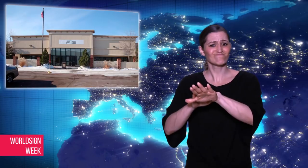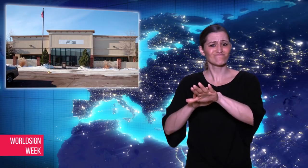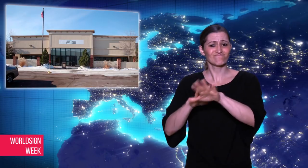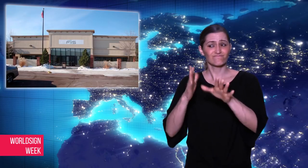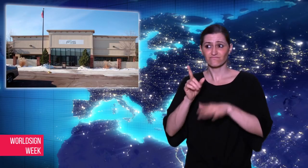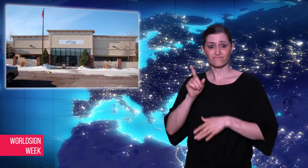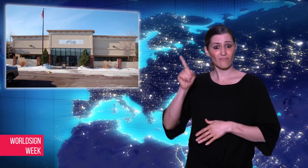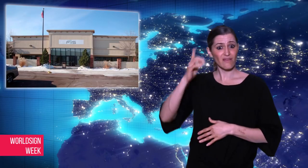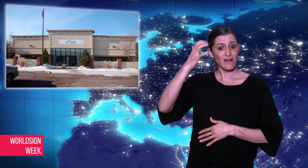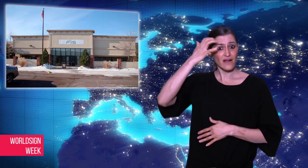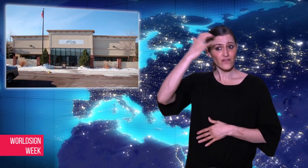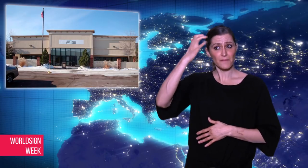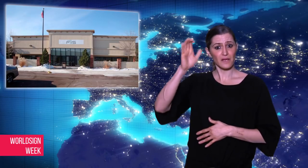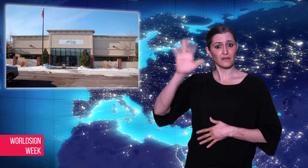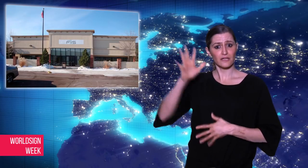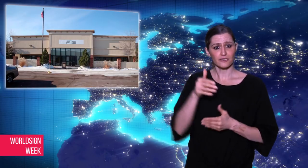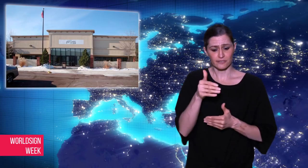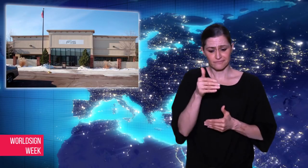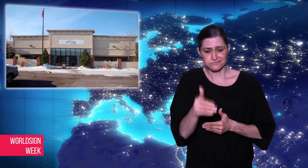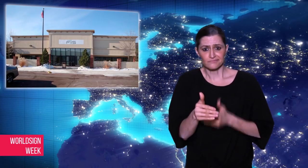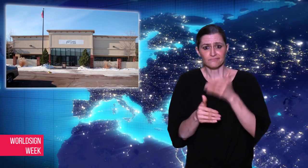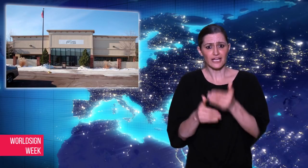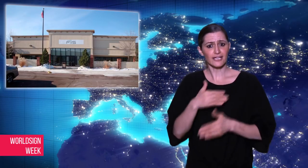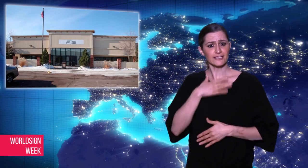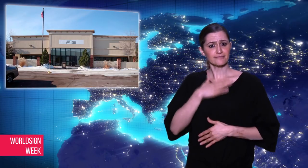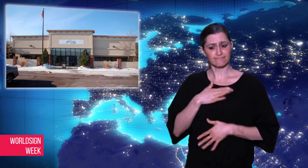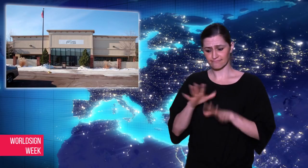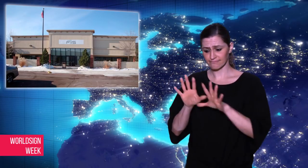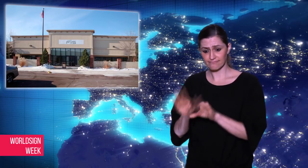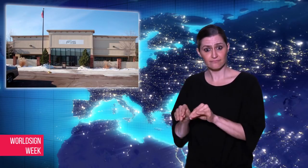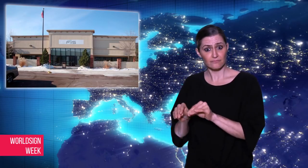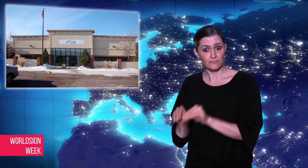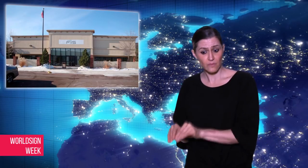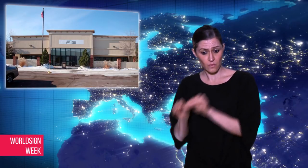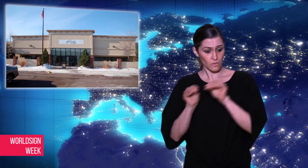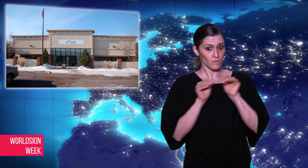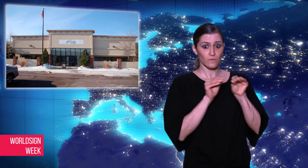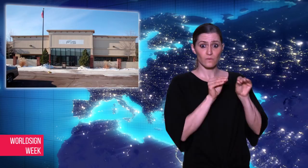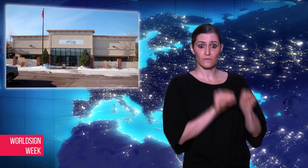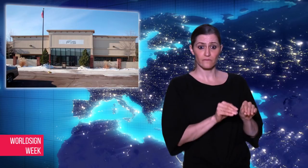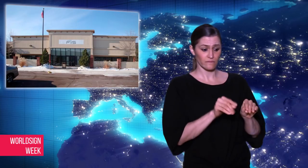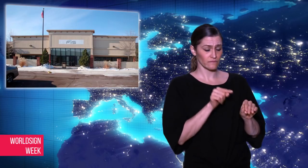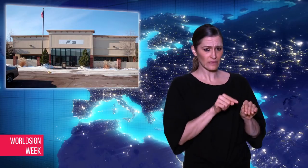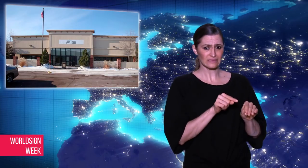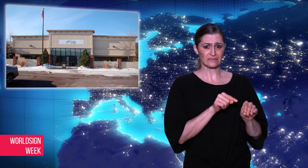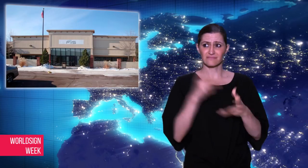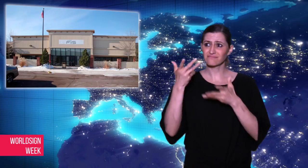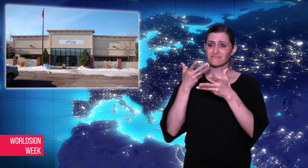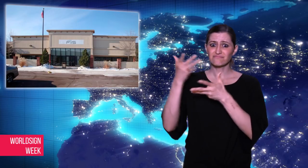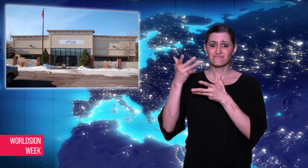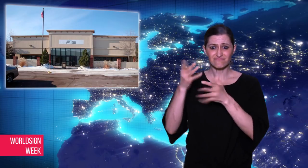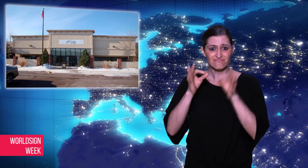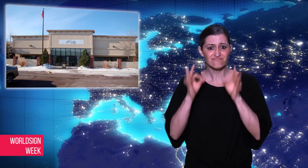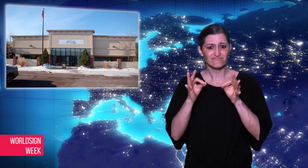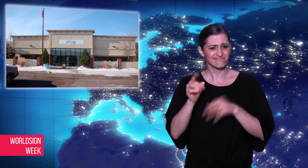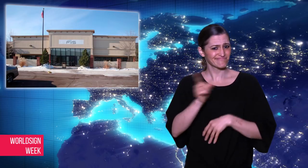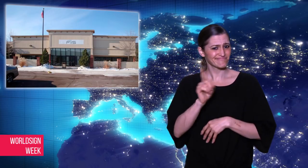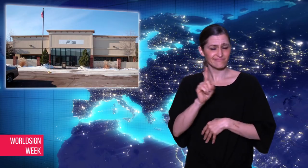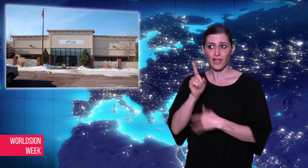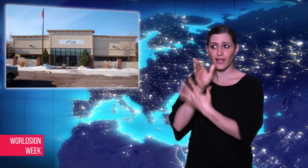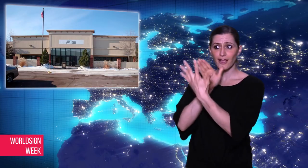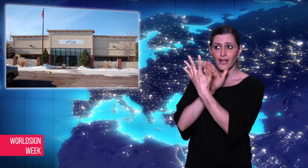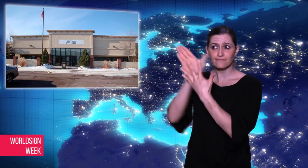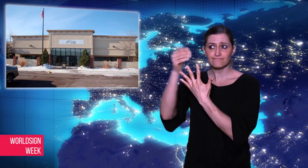they felt that the government’s process of